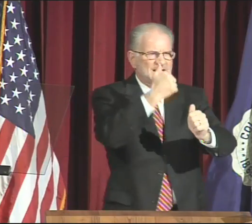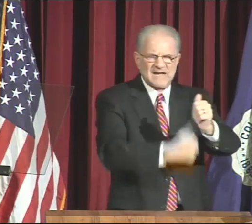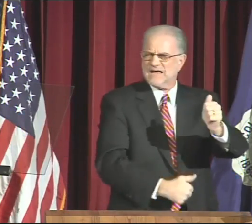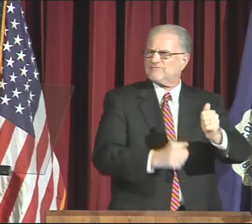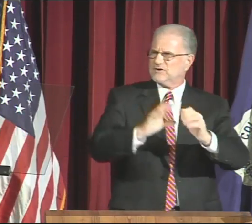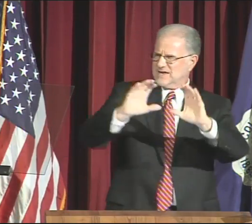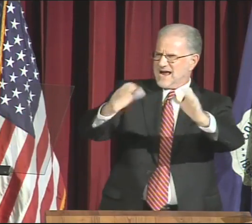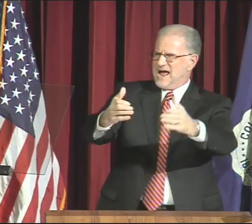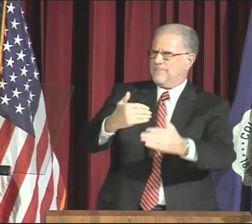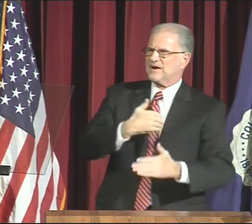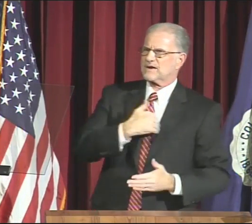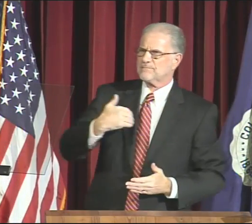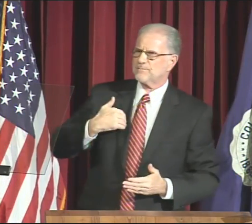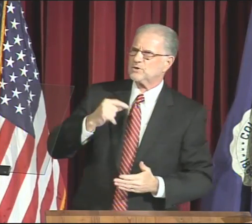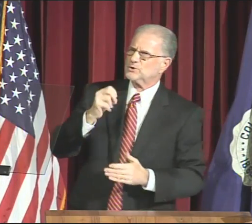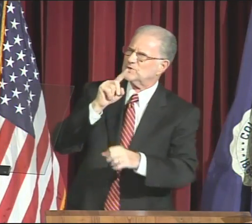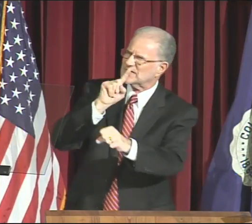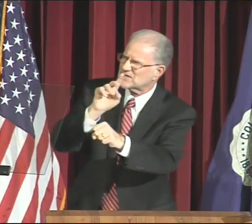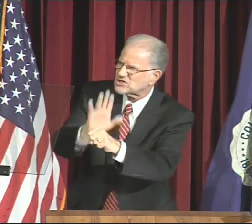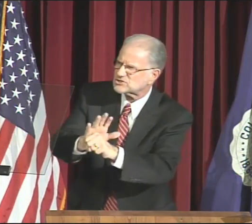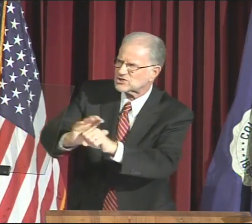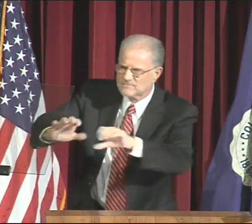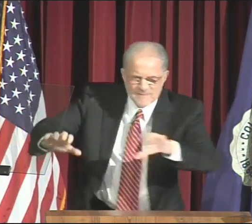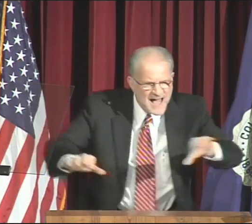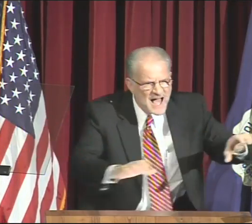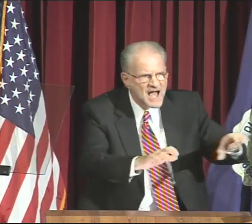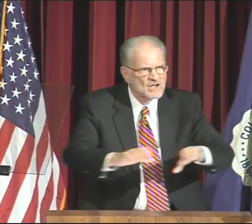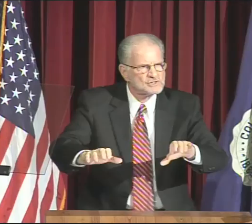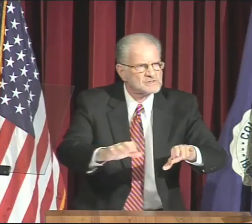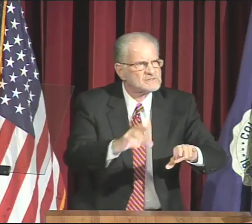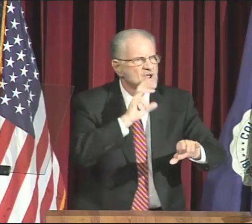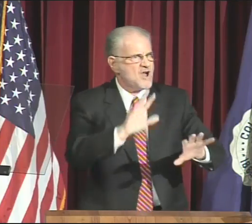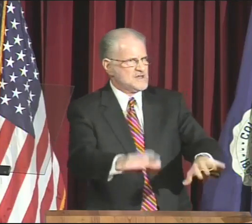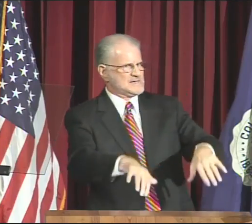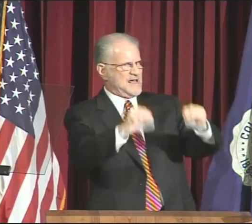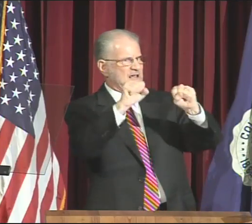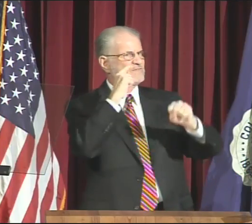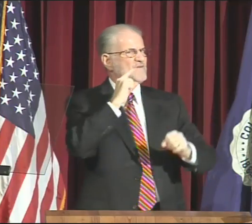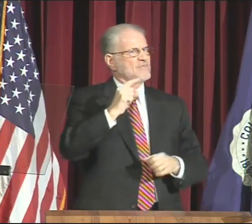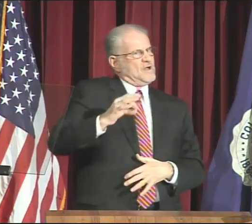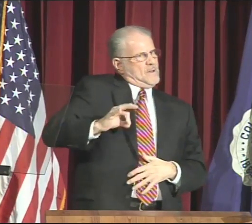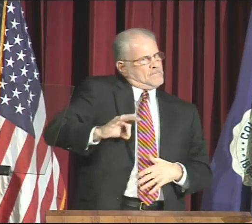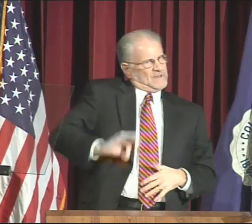I expect every Cabinet member to ensure actions